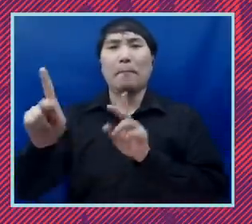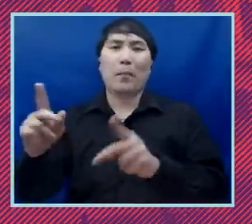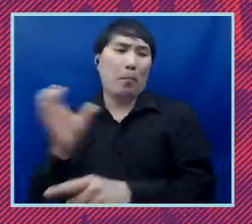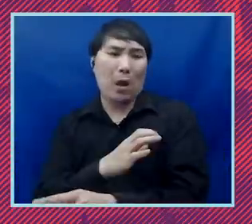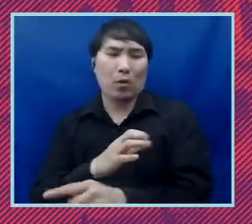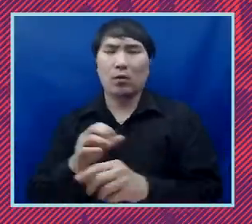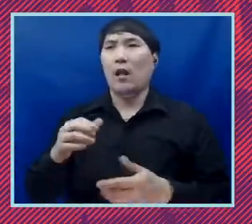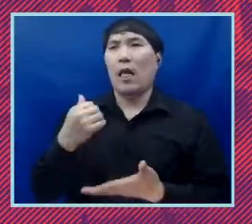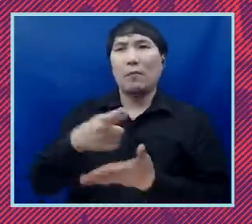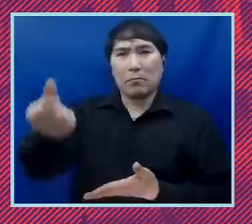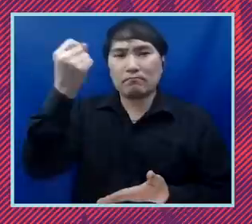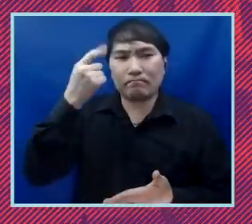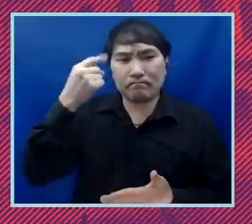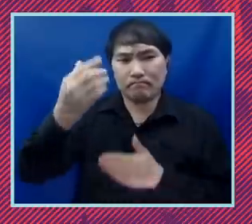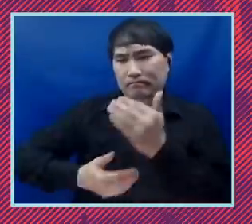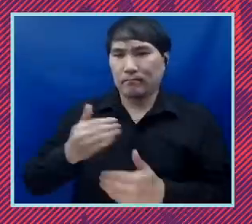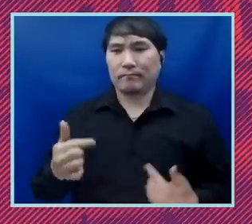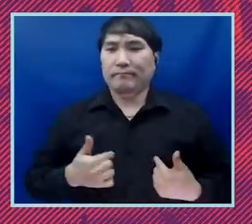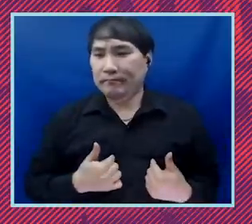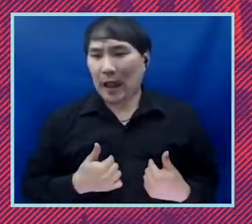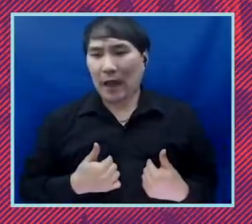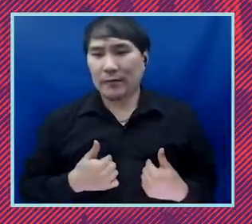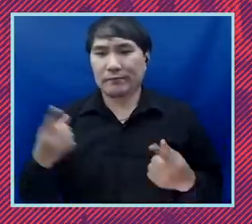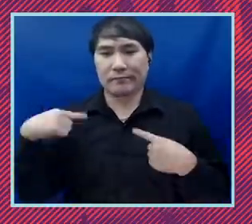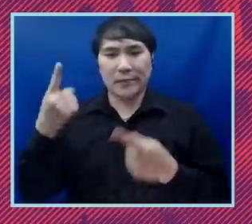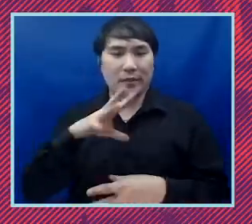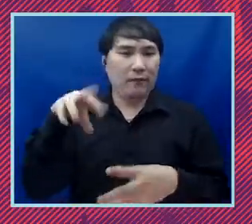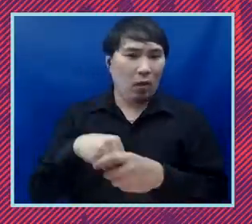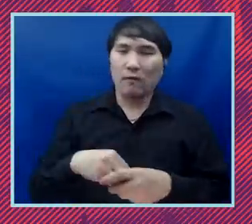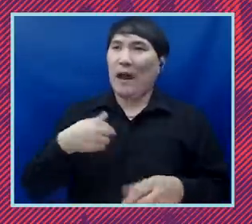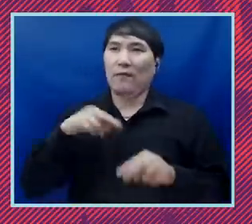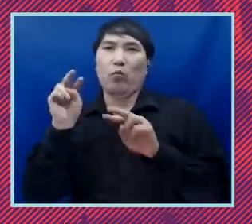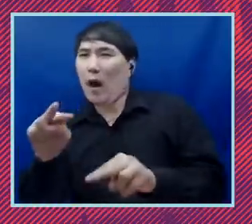walk it through them i i mean i i've been on i've been on the platform i've been on the people power